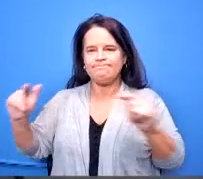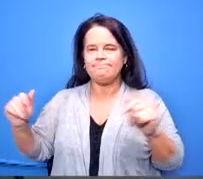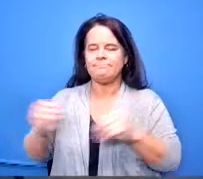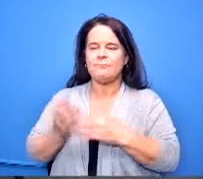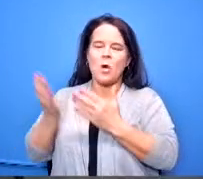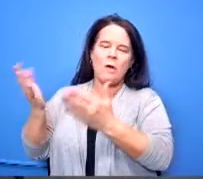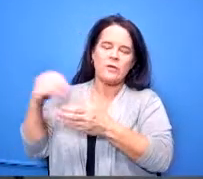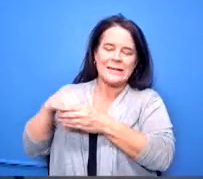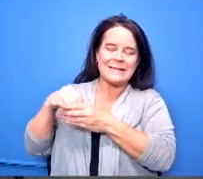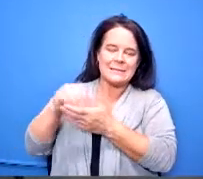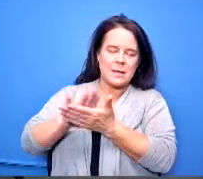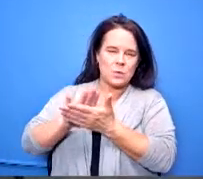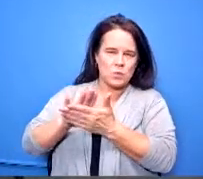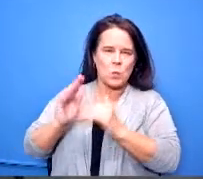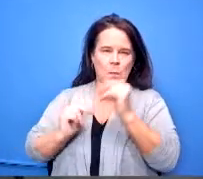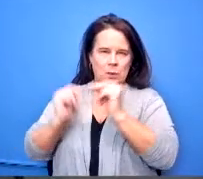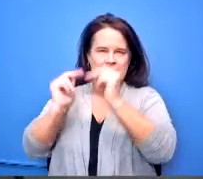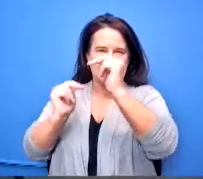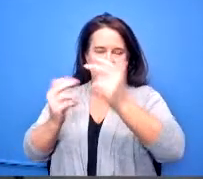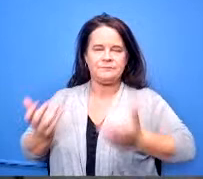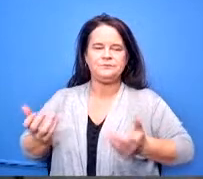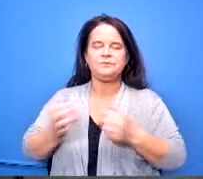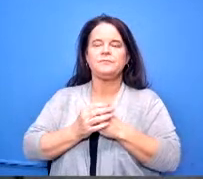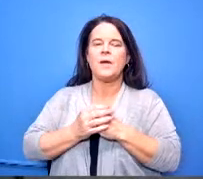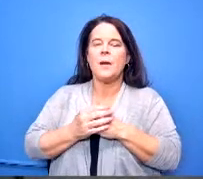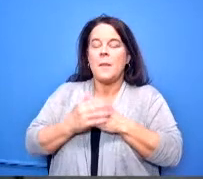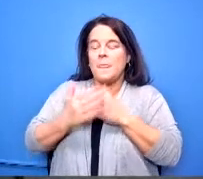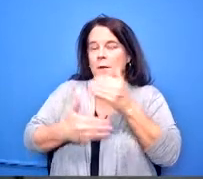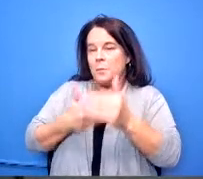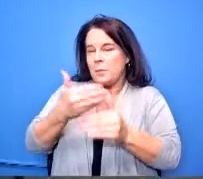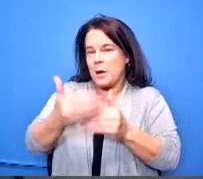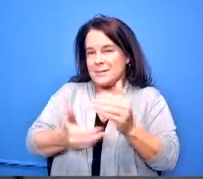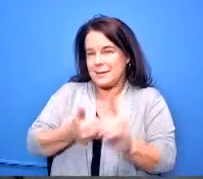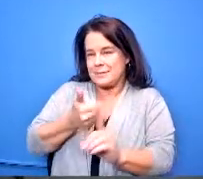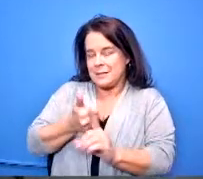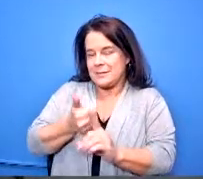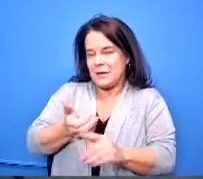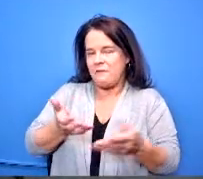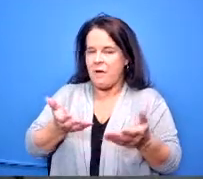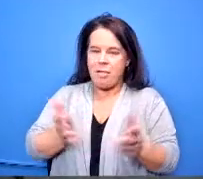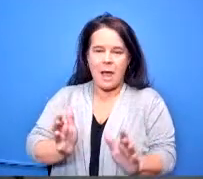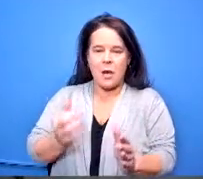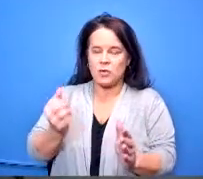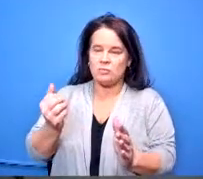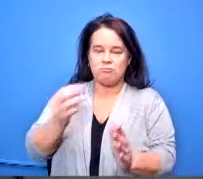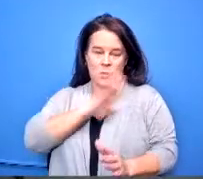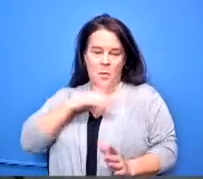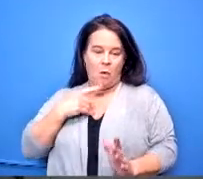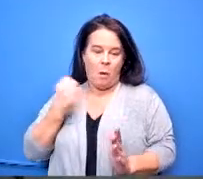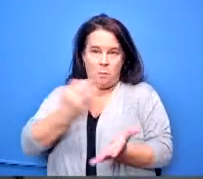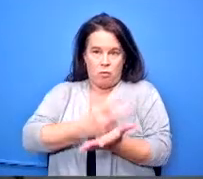buildings this process allows us to have approval from the board for any courses that we're going to